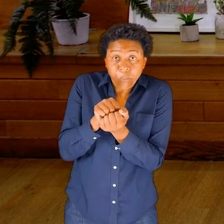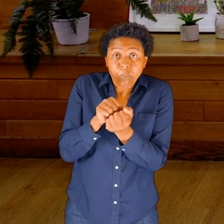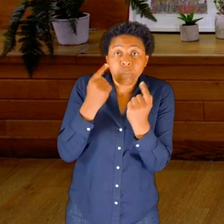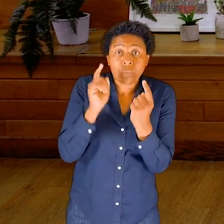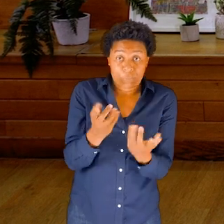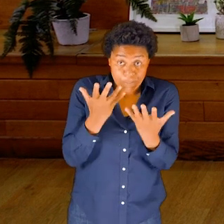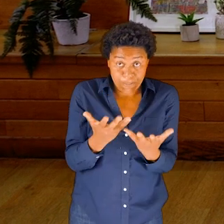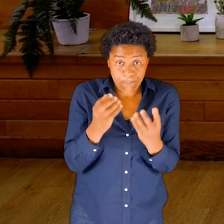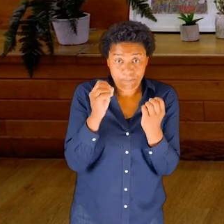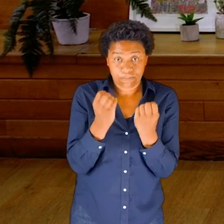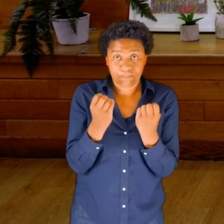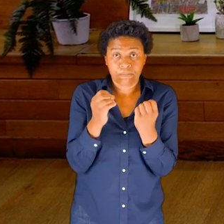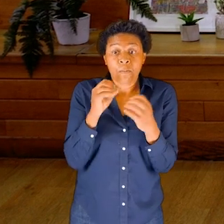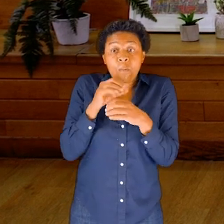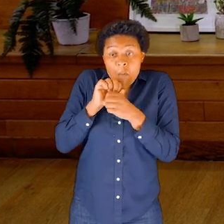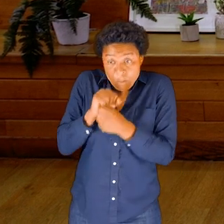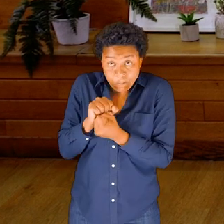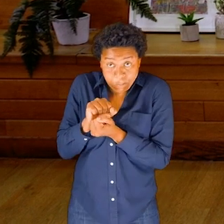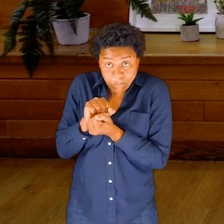[swallows water] Hold the water in your mouth.